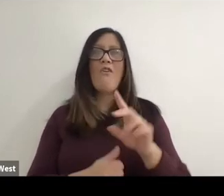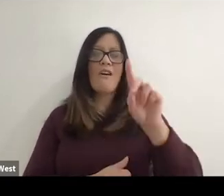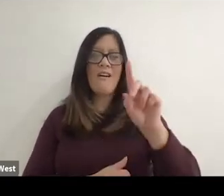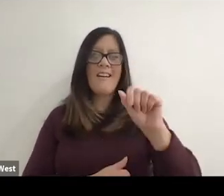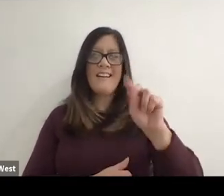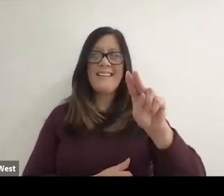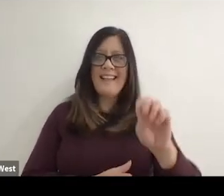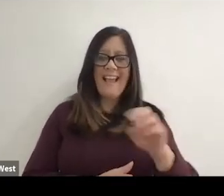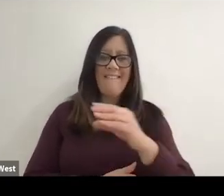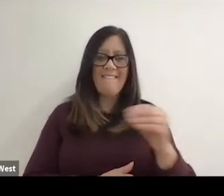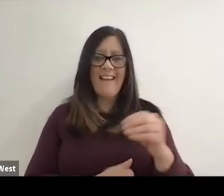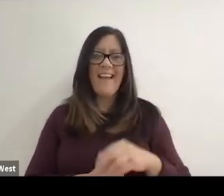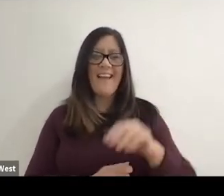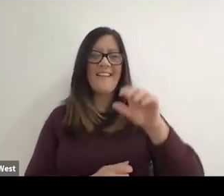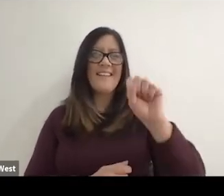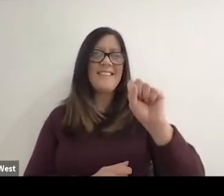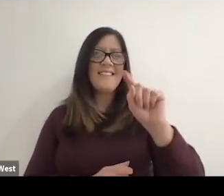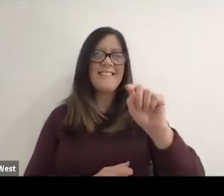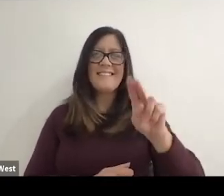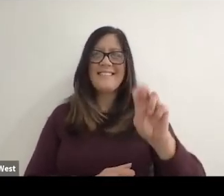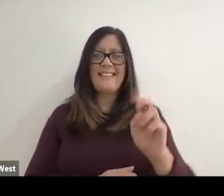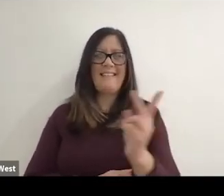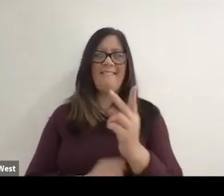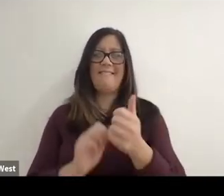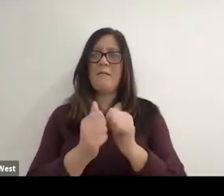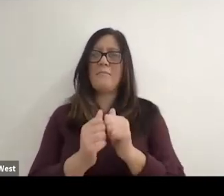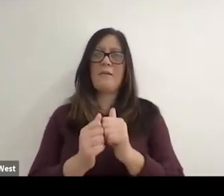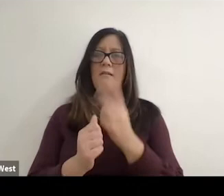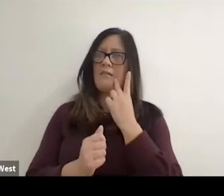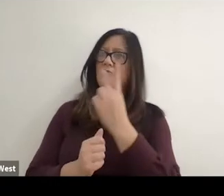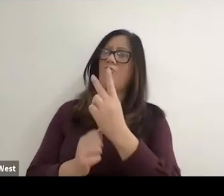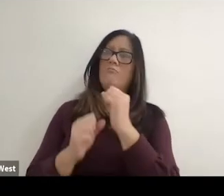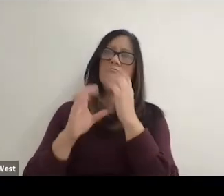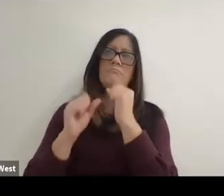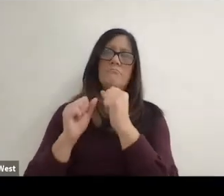Kiley and Steve Scott compete, I saw them as these amazing athletes and I think when people